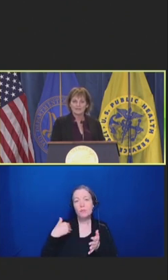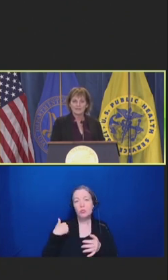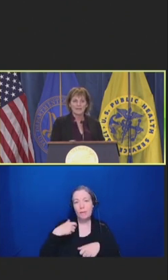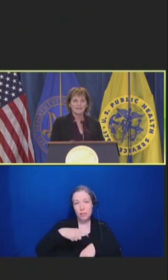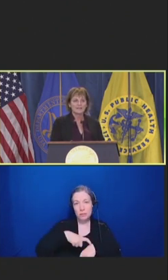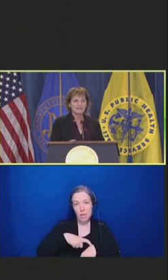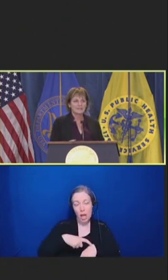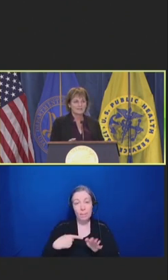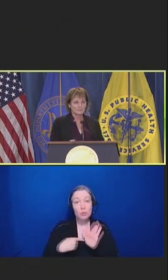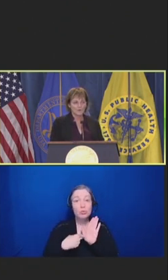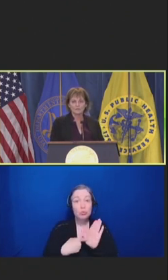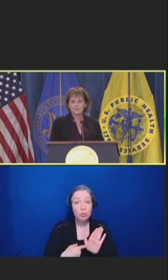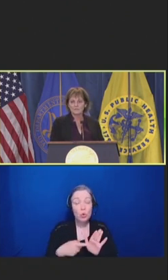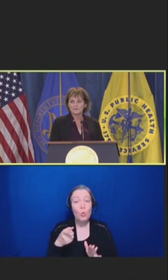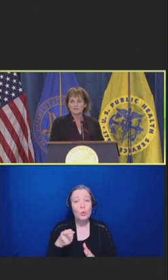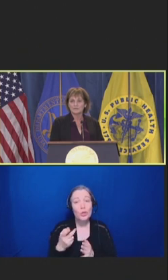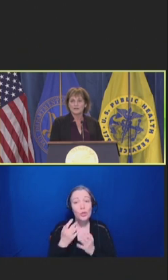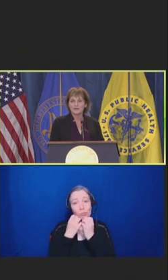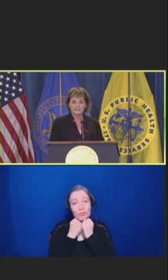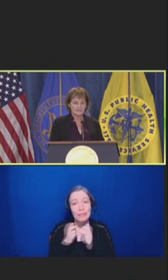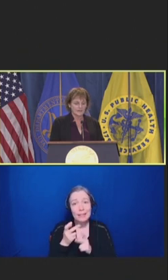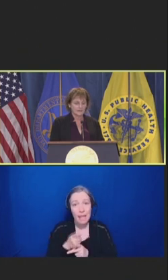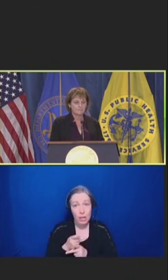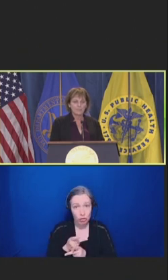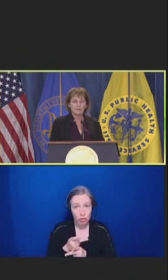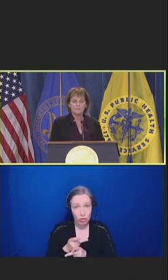And that is only built on time.